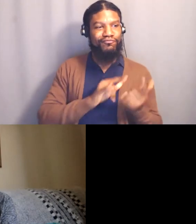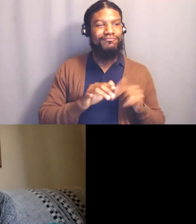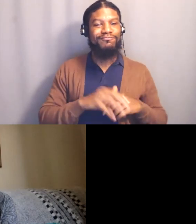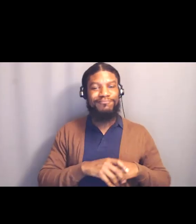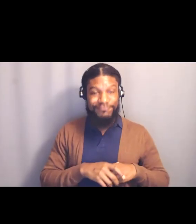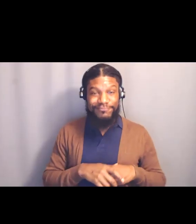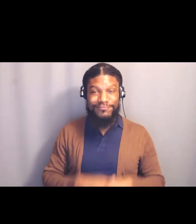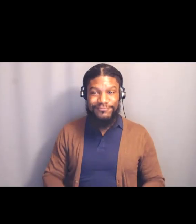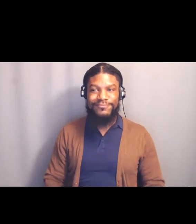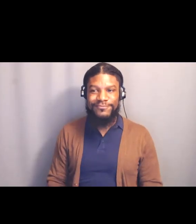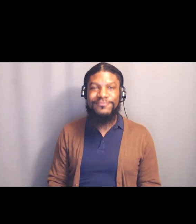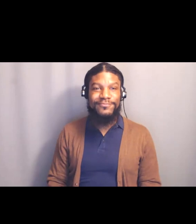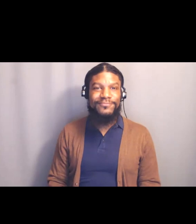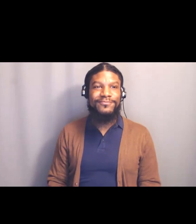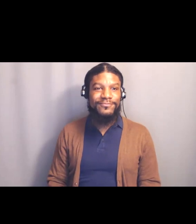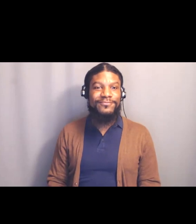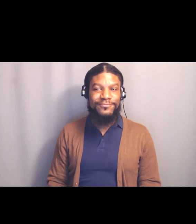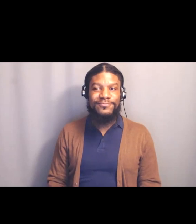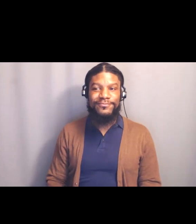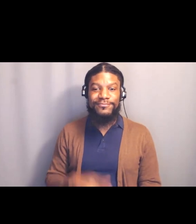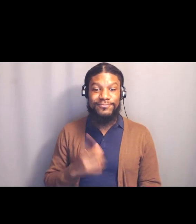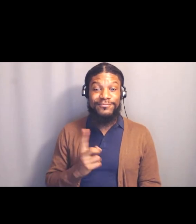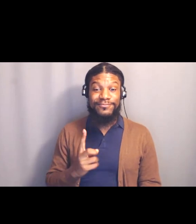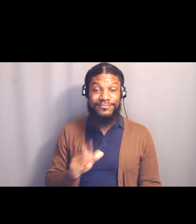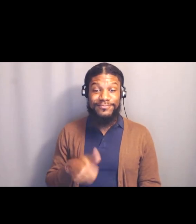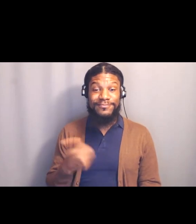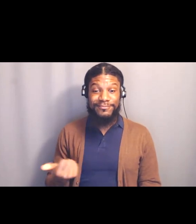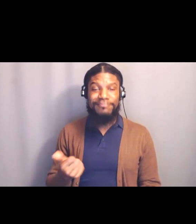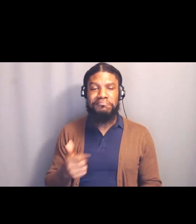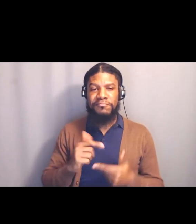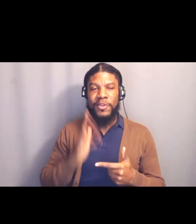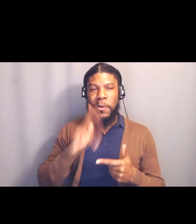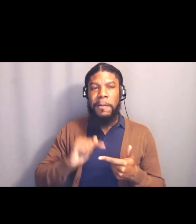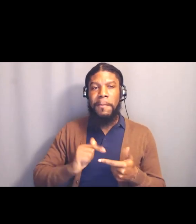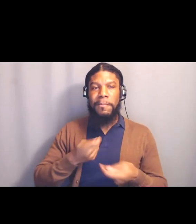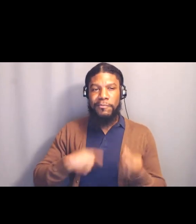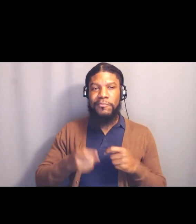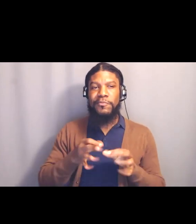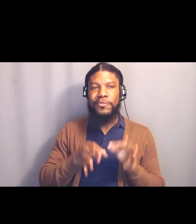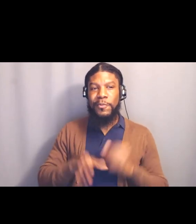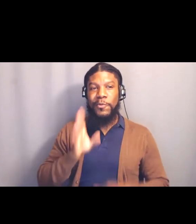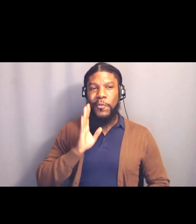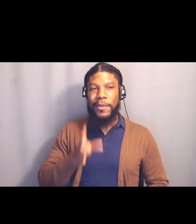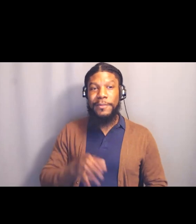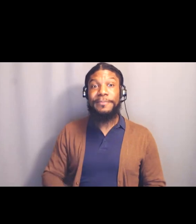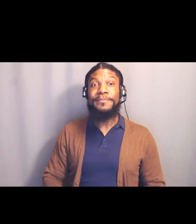All right, anyone else? And I can't always see when your hands are up, so if you wanna just unmute if you had something to share.